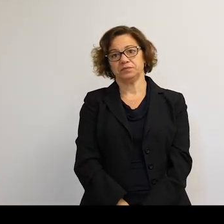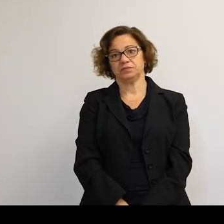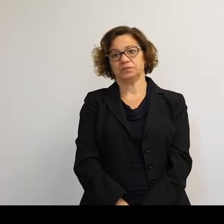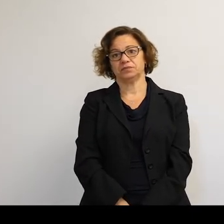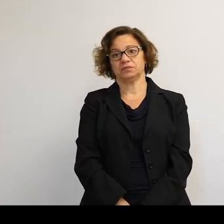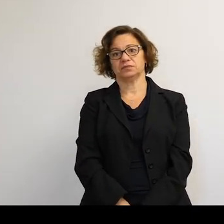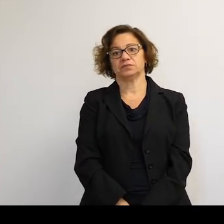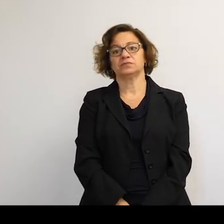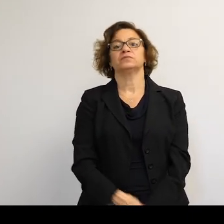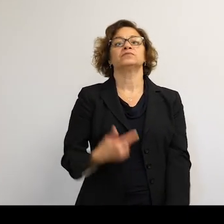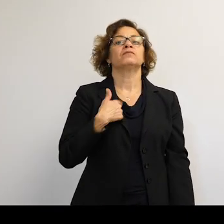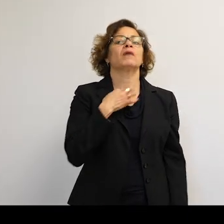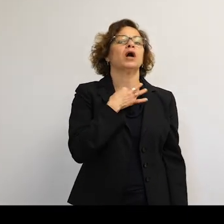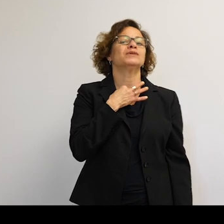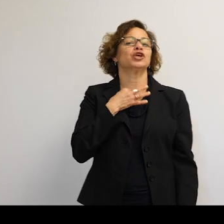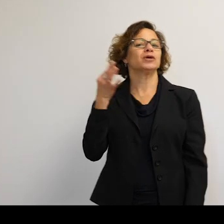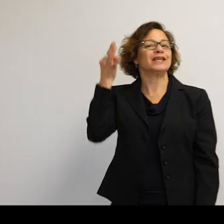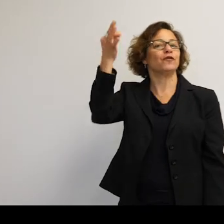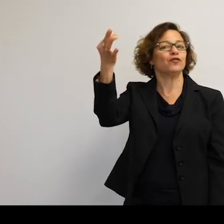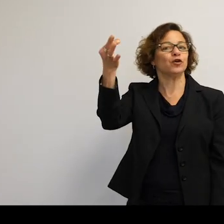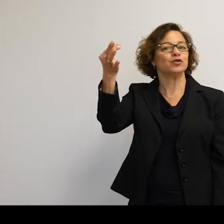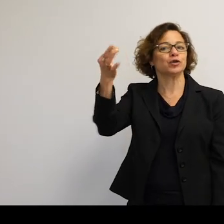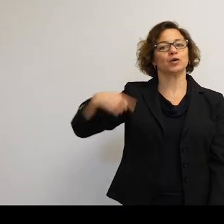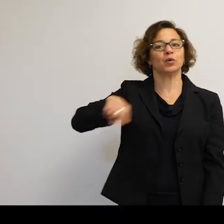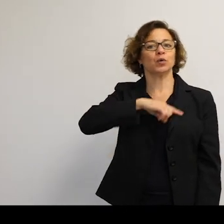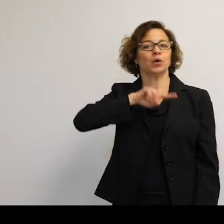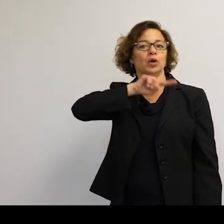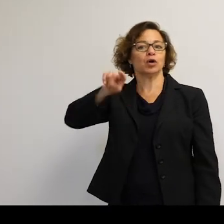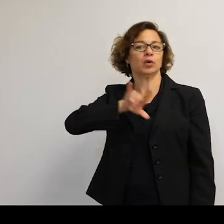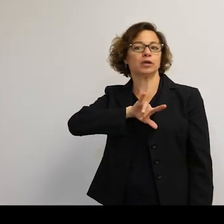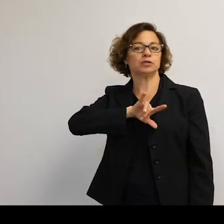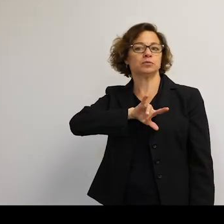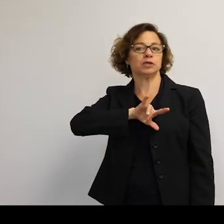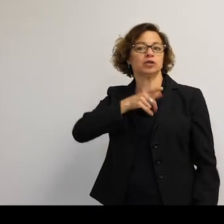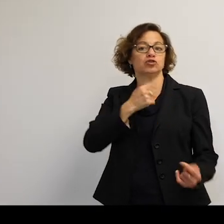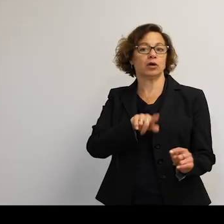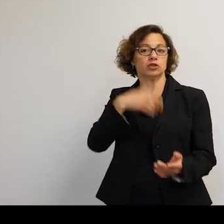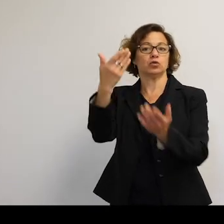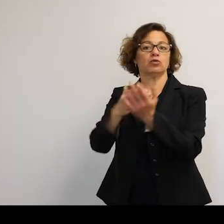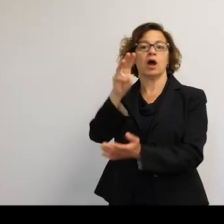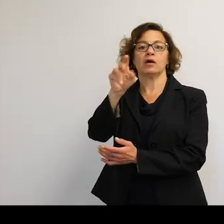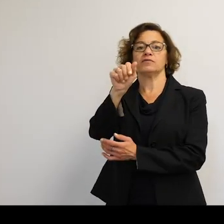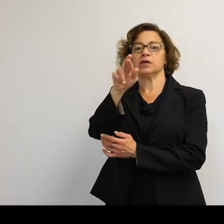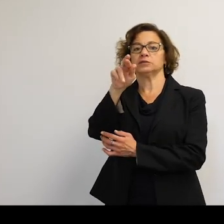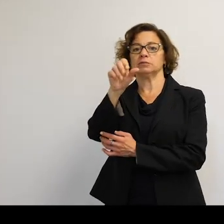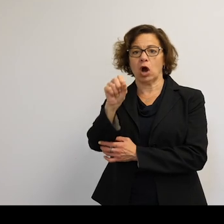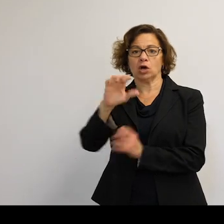I was just wondering, in the future when we're going to be trying to go to Mars, how will the space